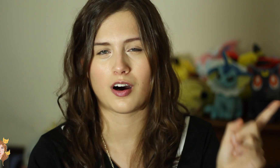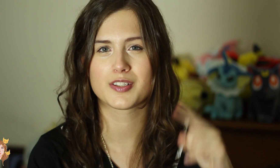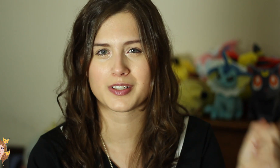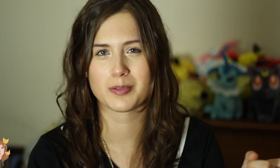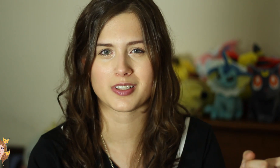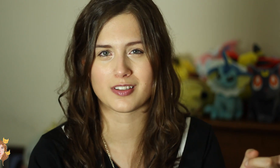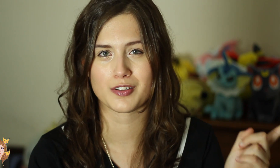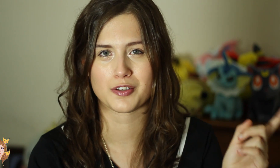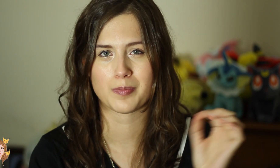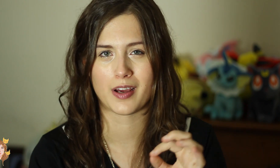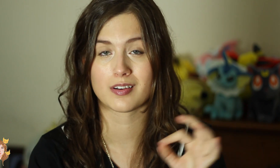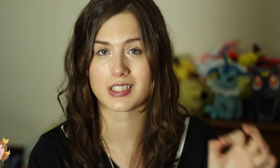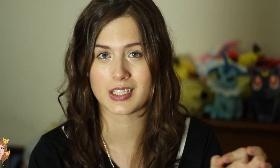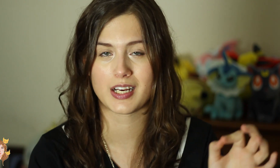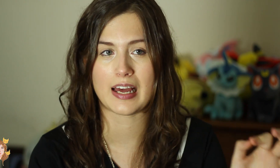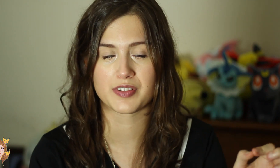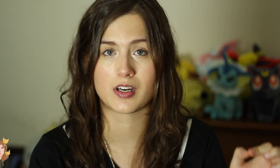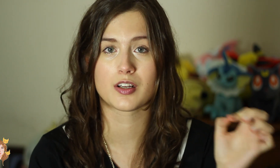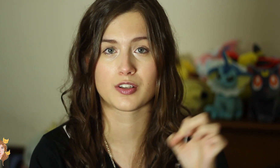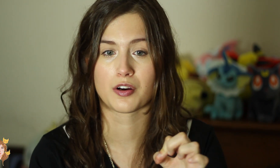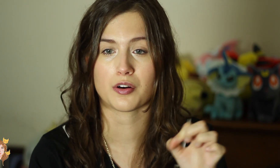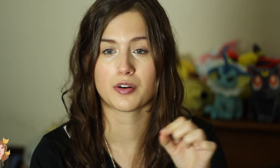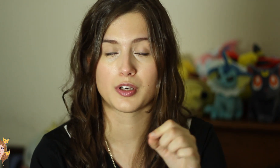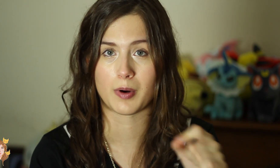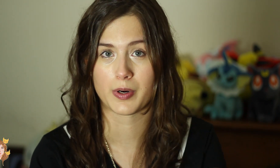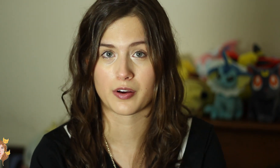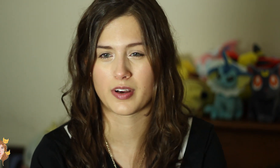Also, Disabilities on YouTube panel is a thing at VidCon, so you might want to go there.